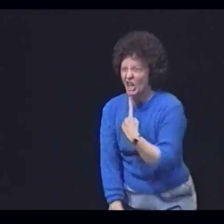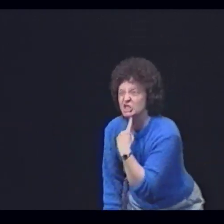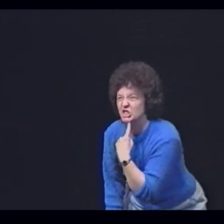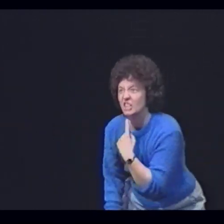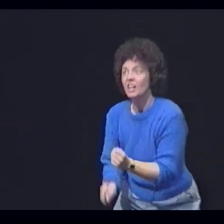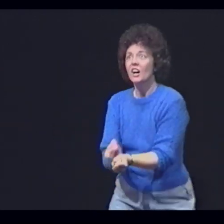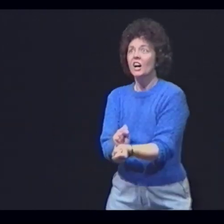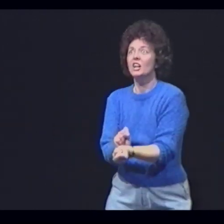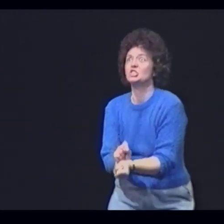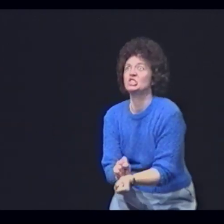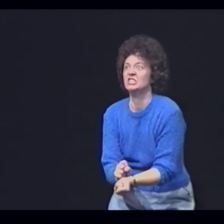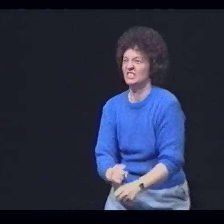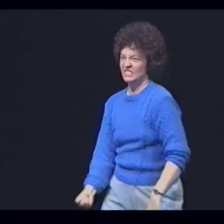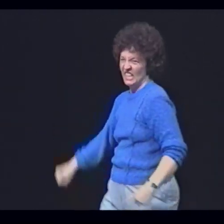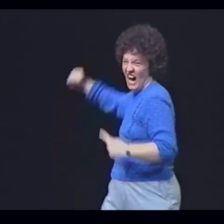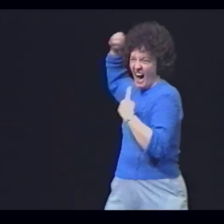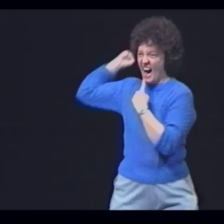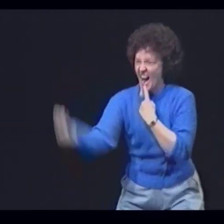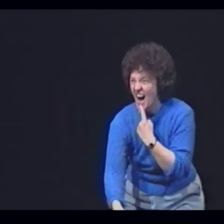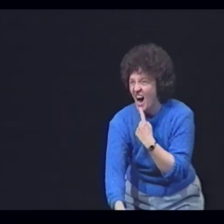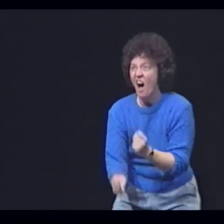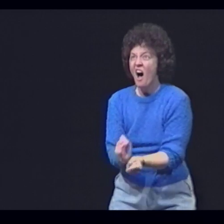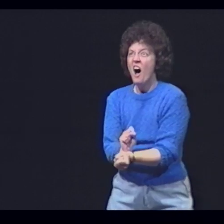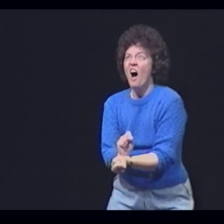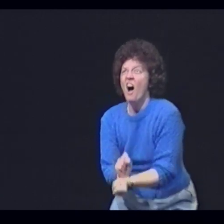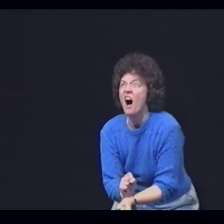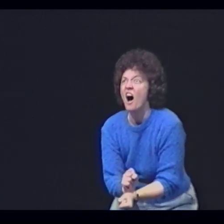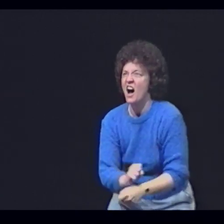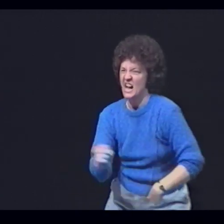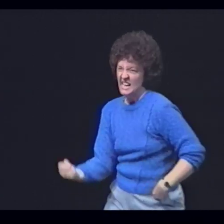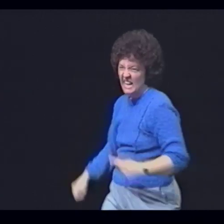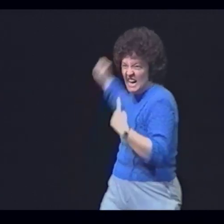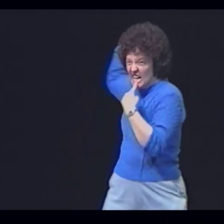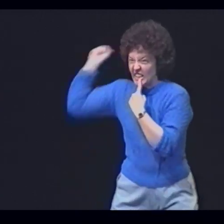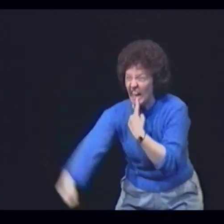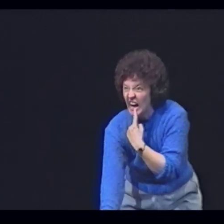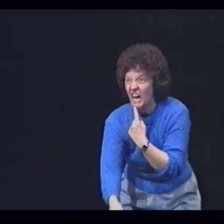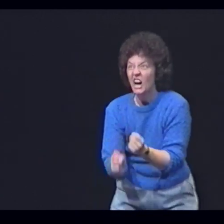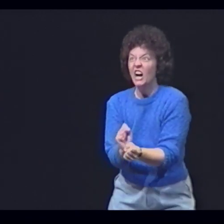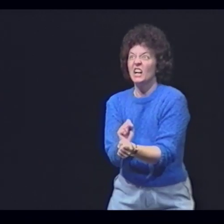Speak!